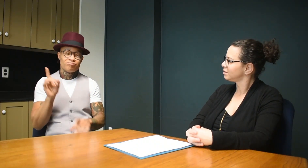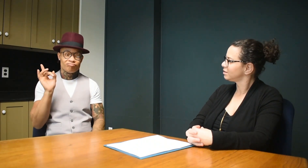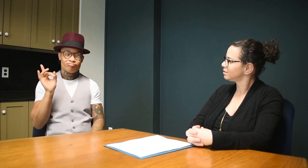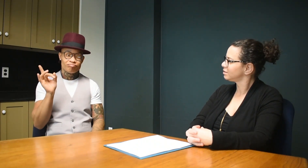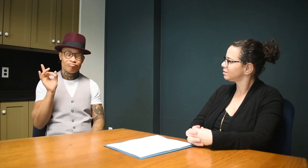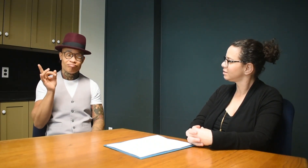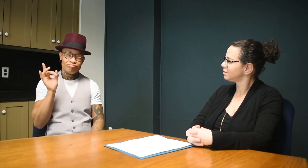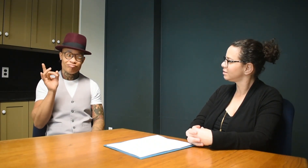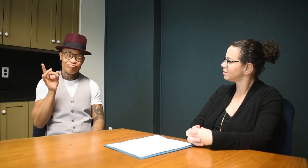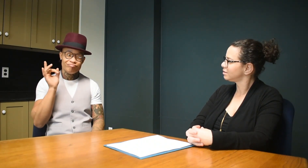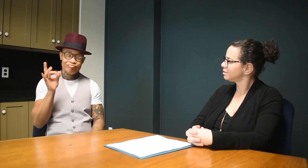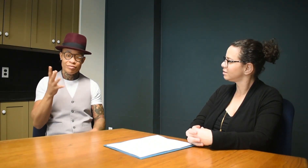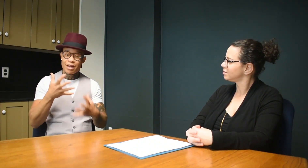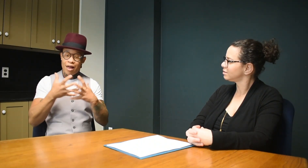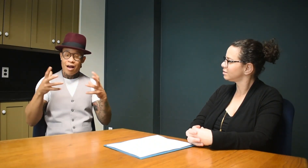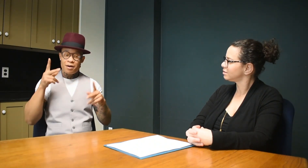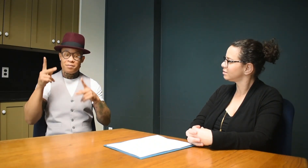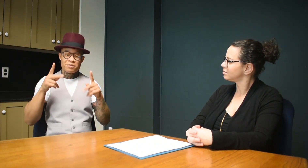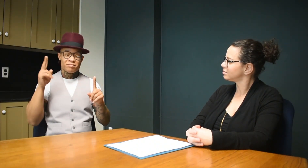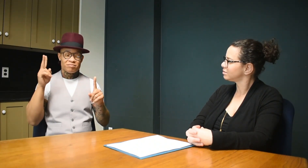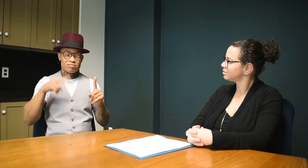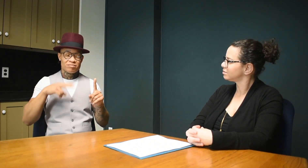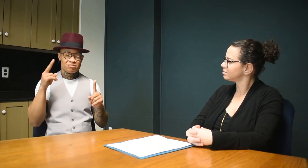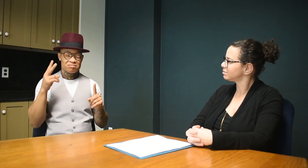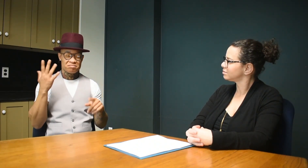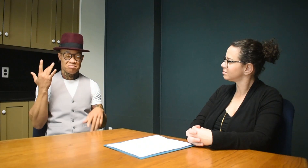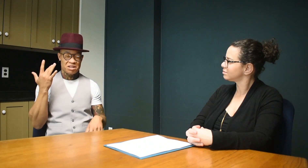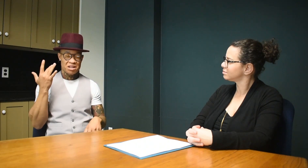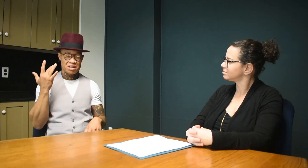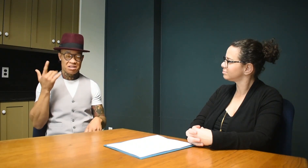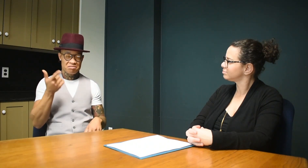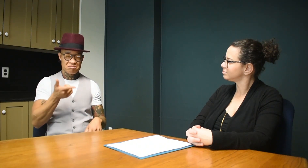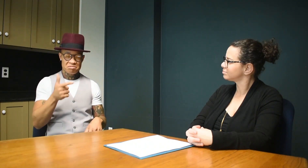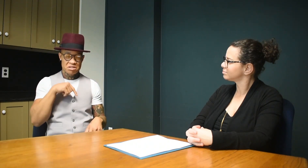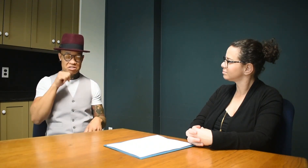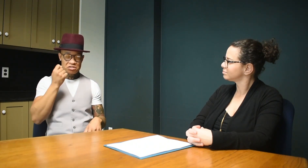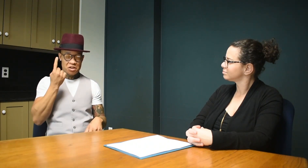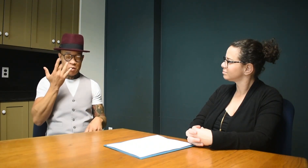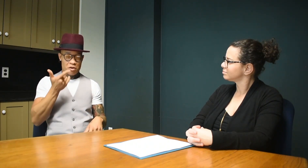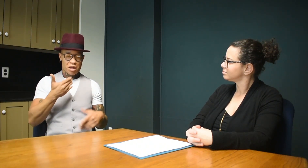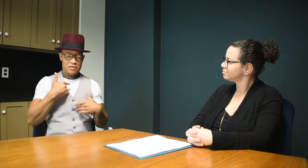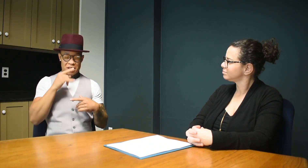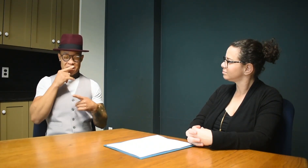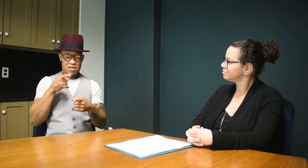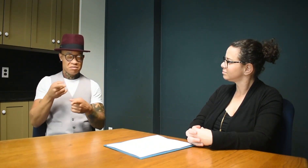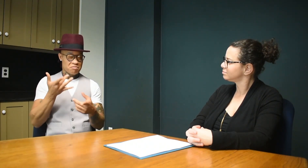And also it's sad that a lot of people criticize me for having kids.